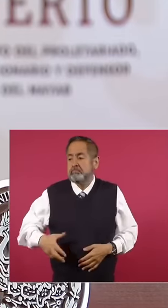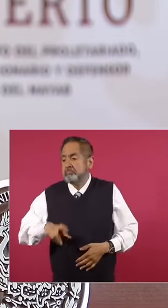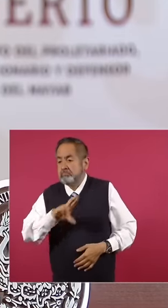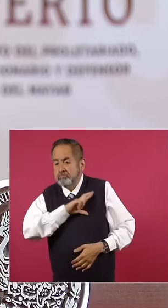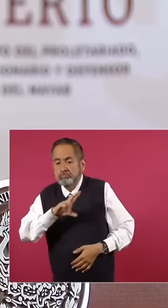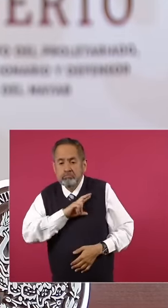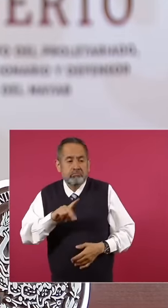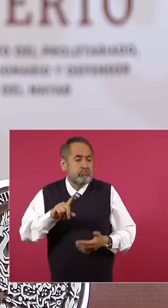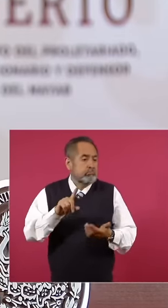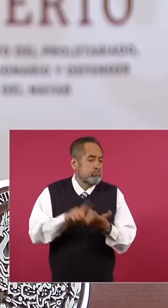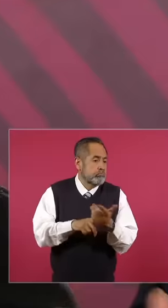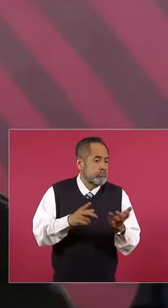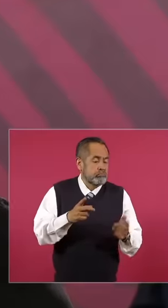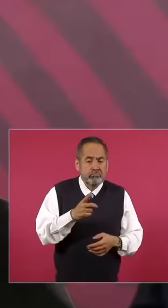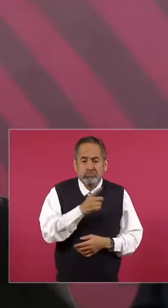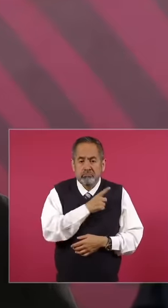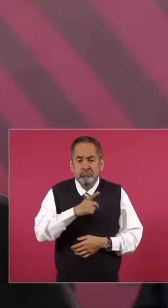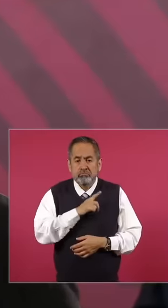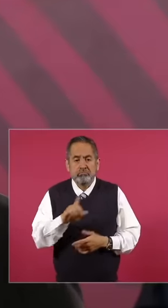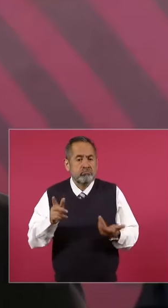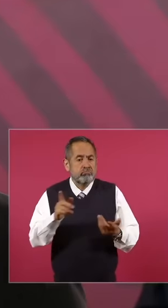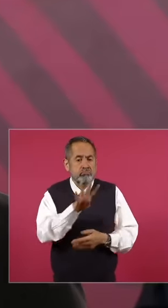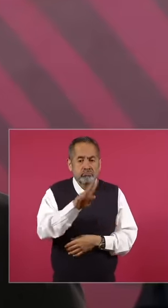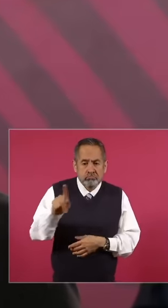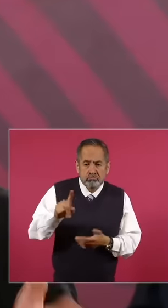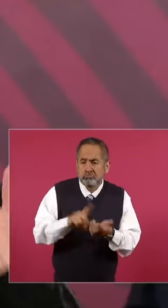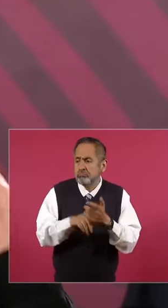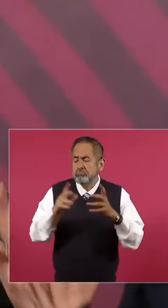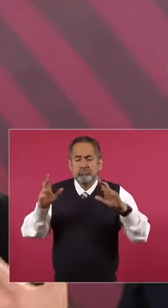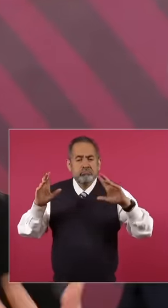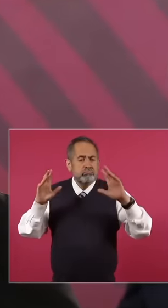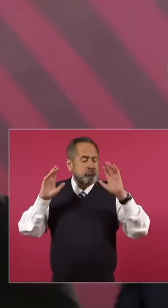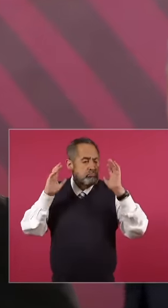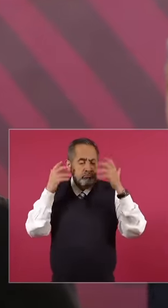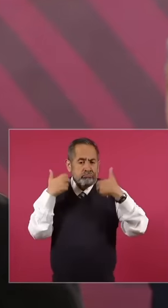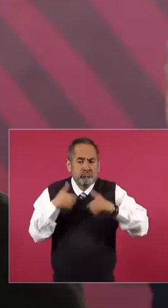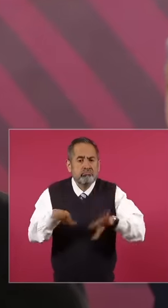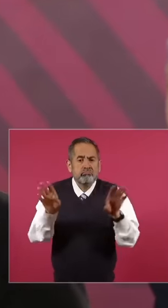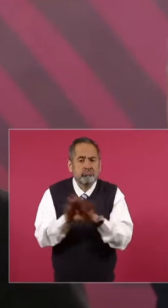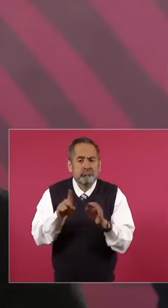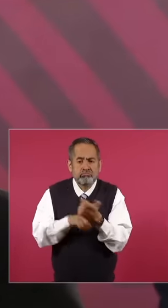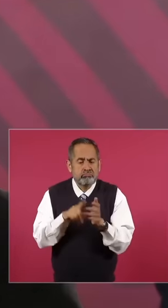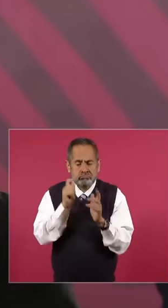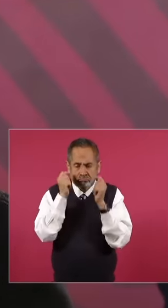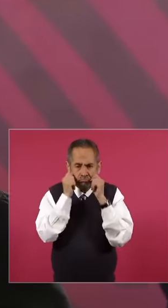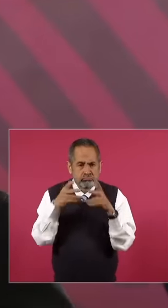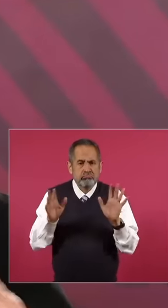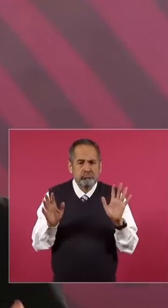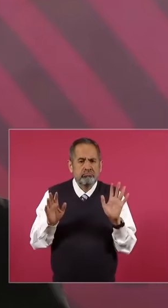, homosexual. We will have a woman president. And eradicate that idea that her husband or wife,